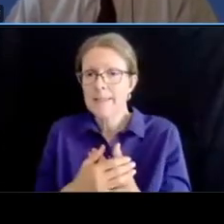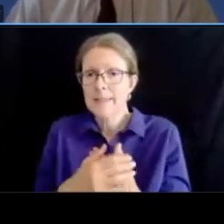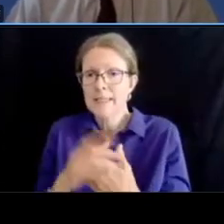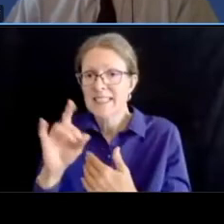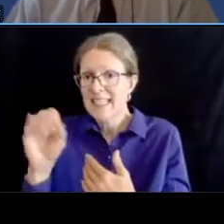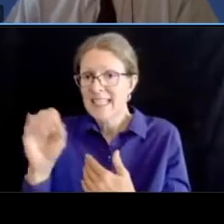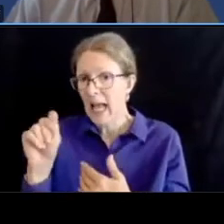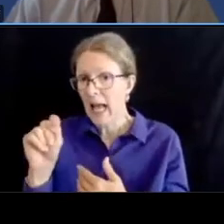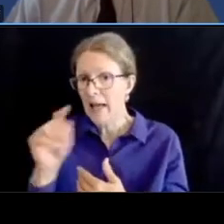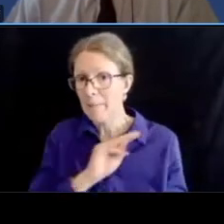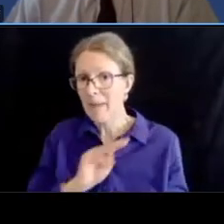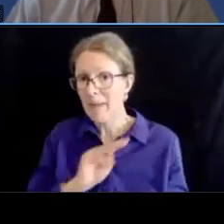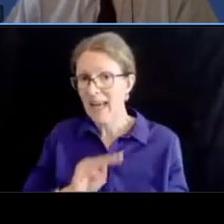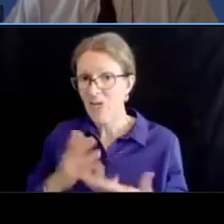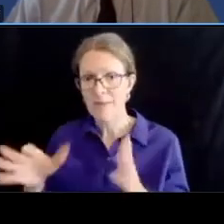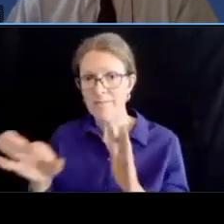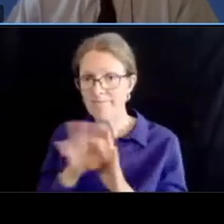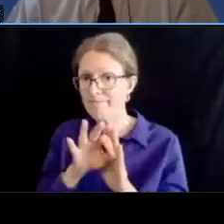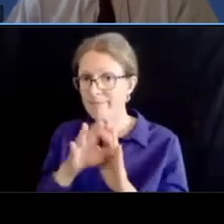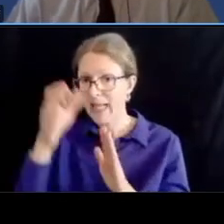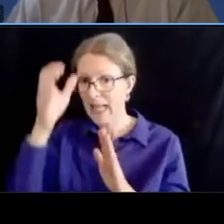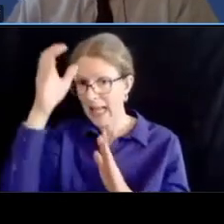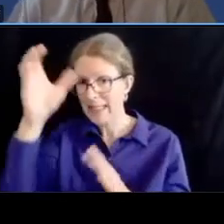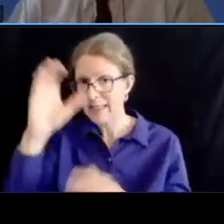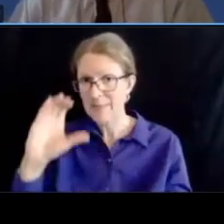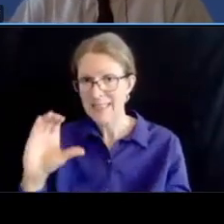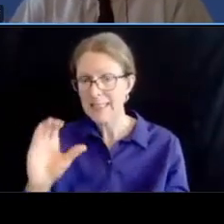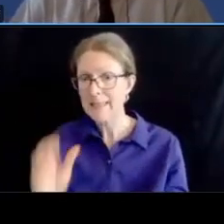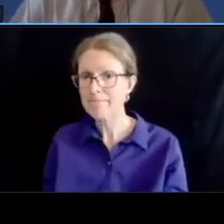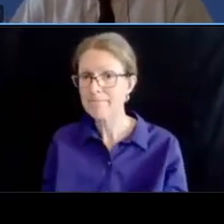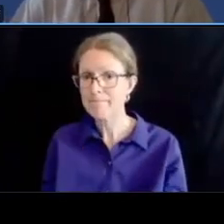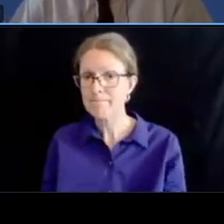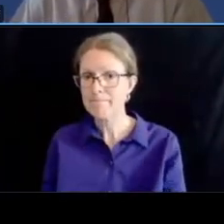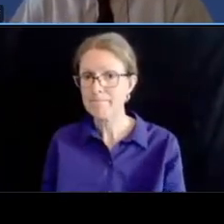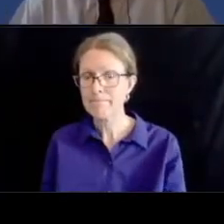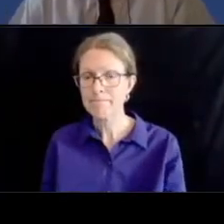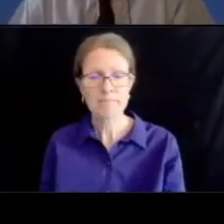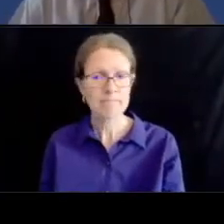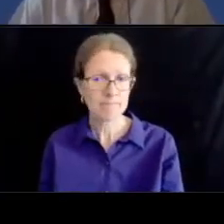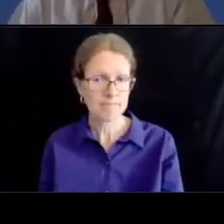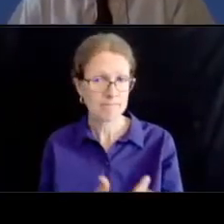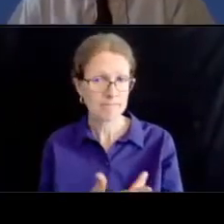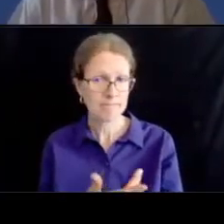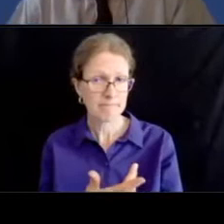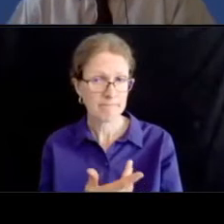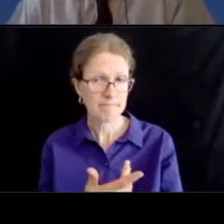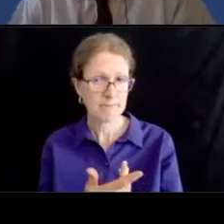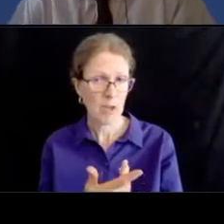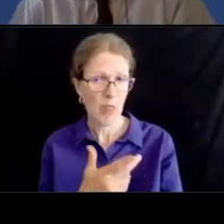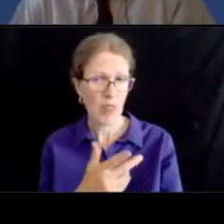that's a no i just want to clarify quickly what uh what you said this is christine mayer from uh